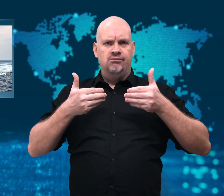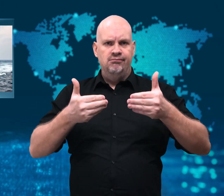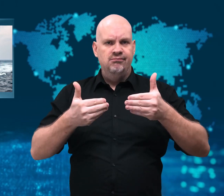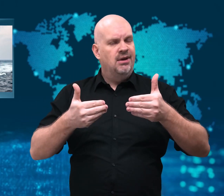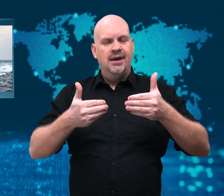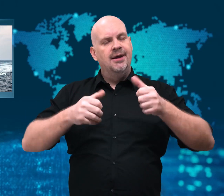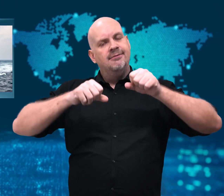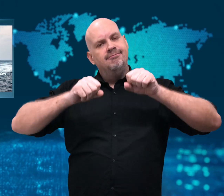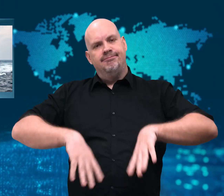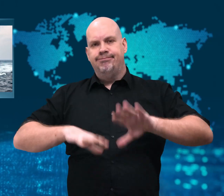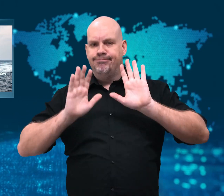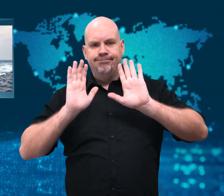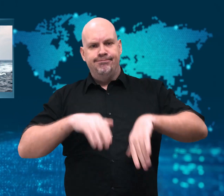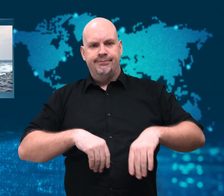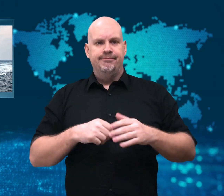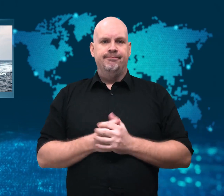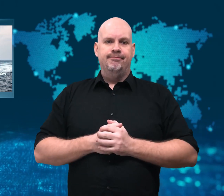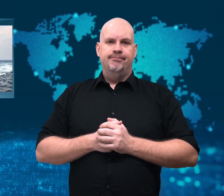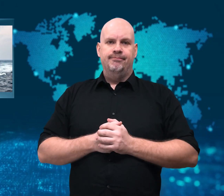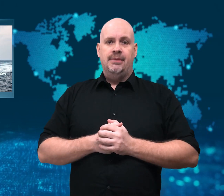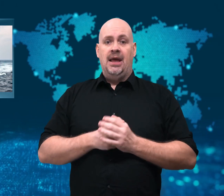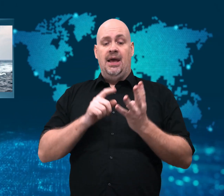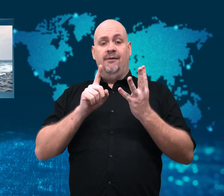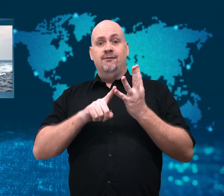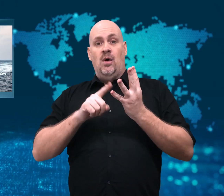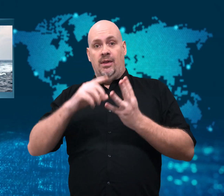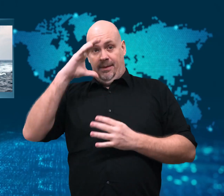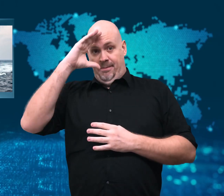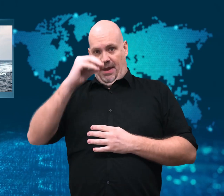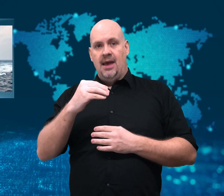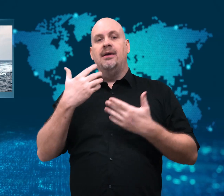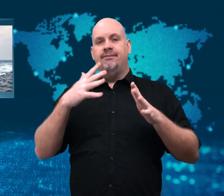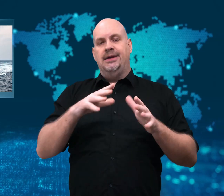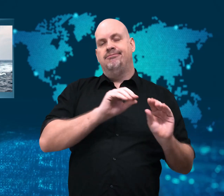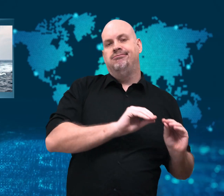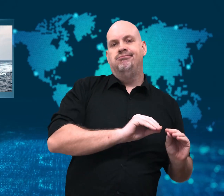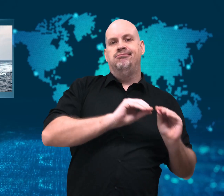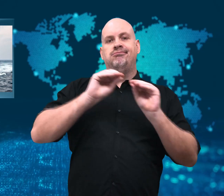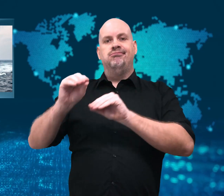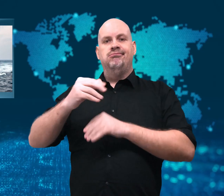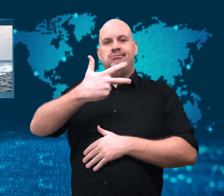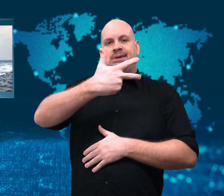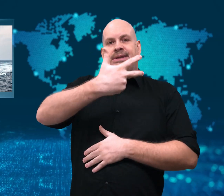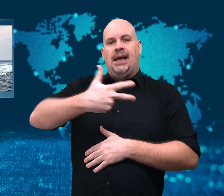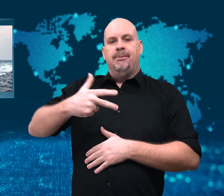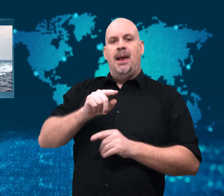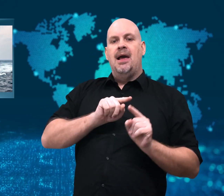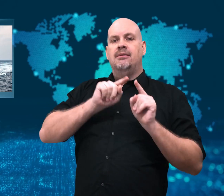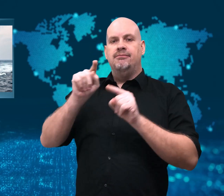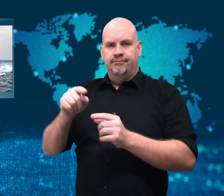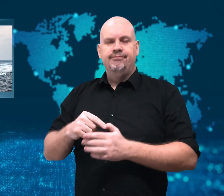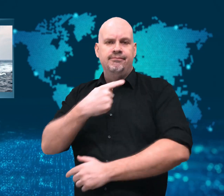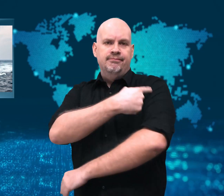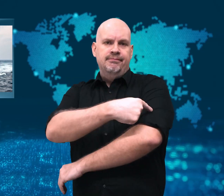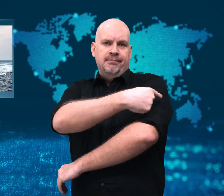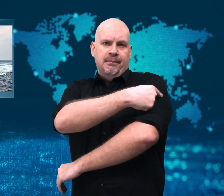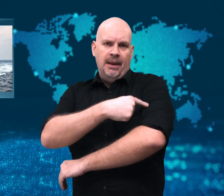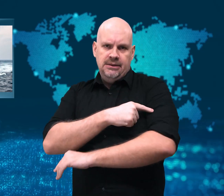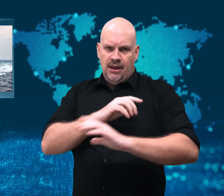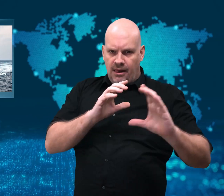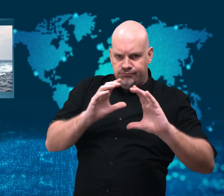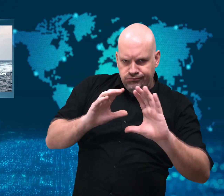pirates but brought the fourth man to Denmark for medical care and